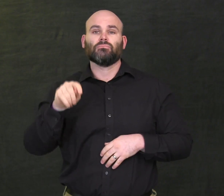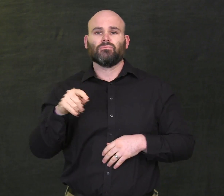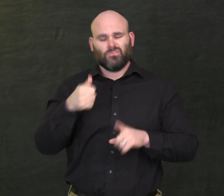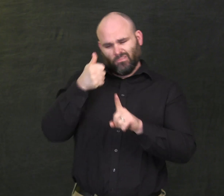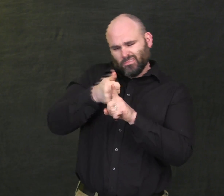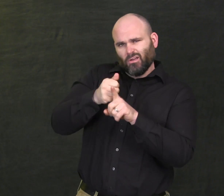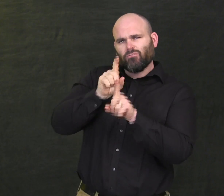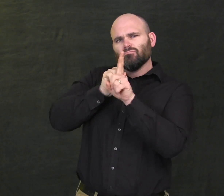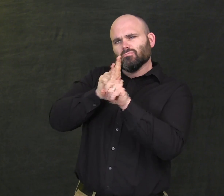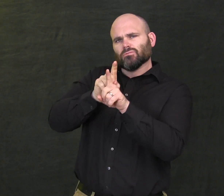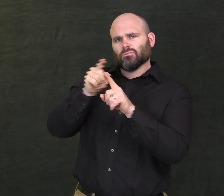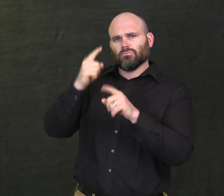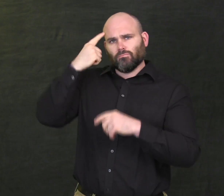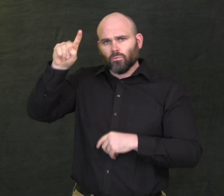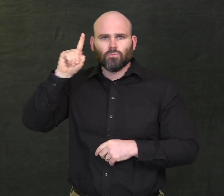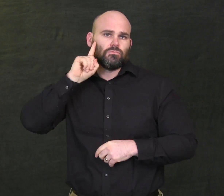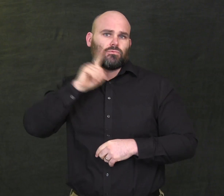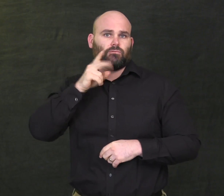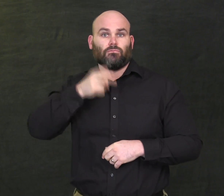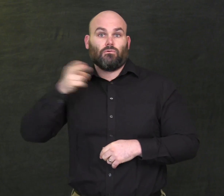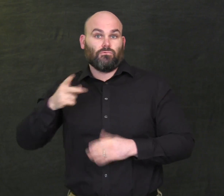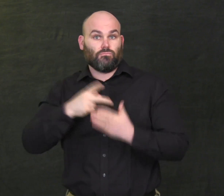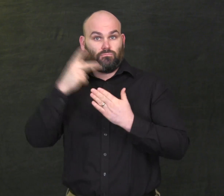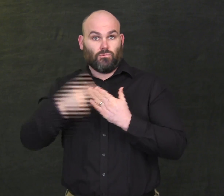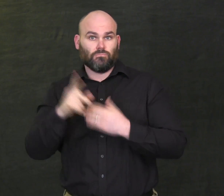Mentor to D/HH Programs for the